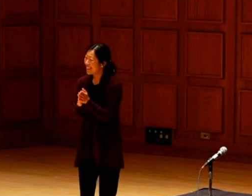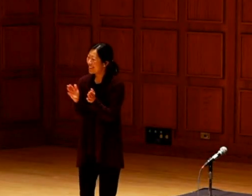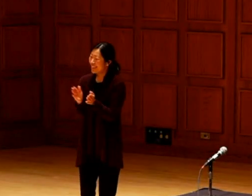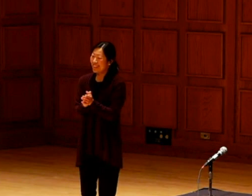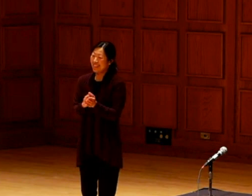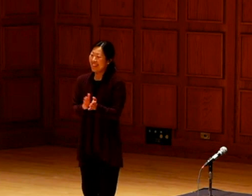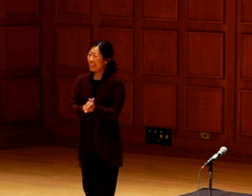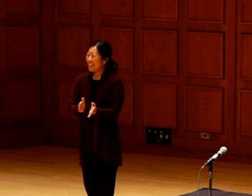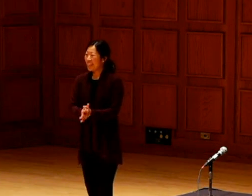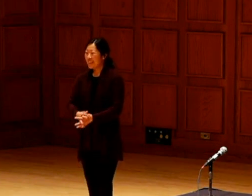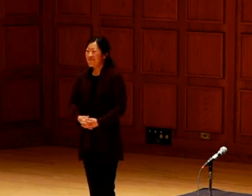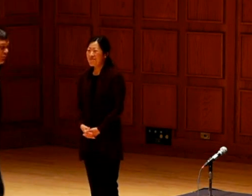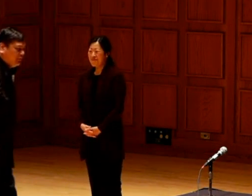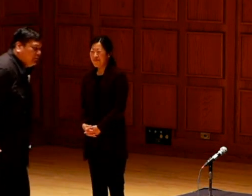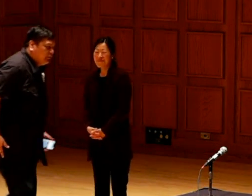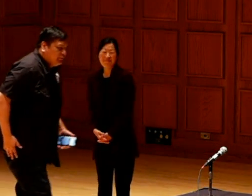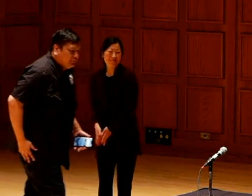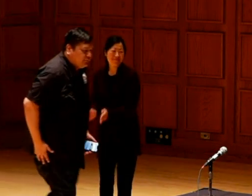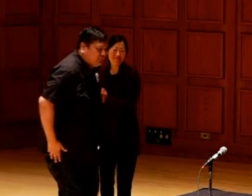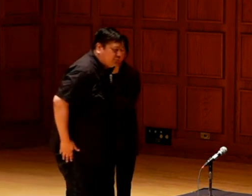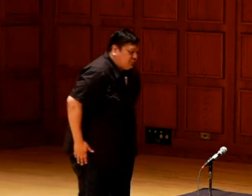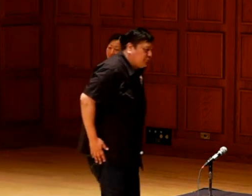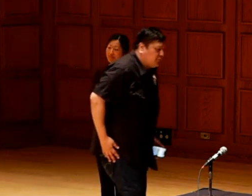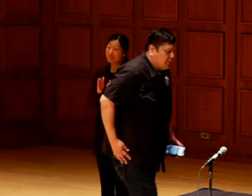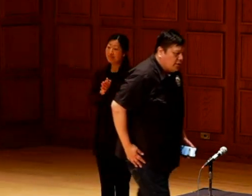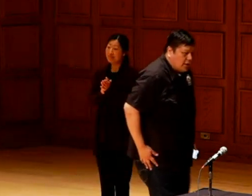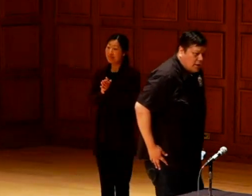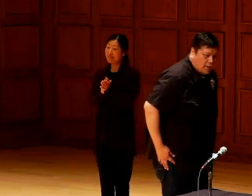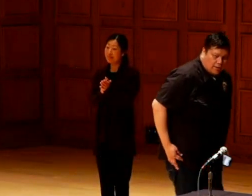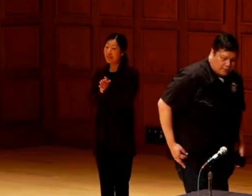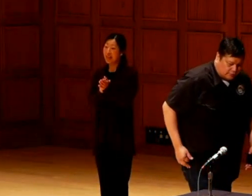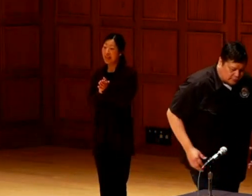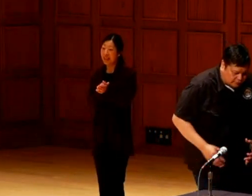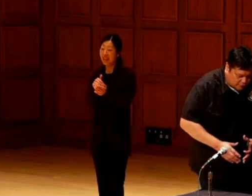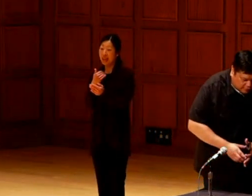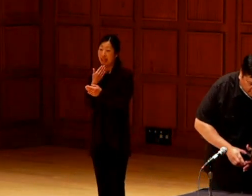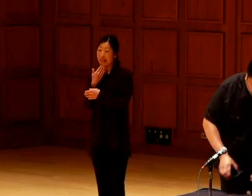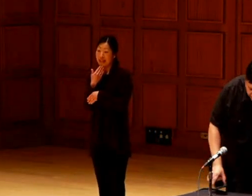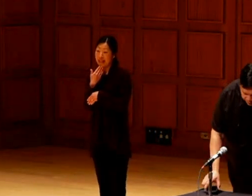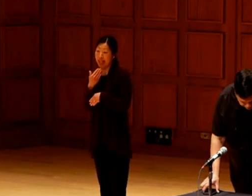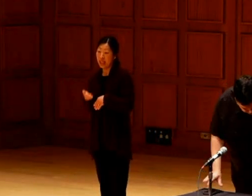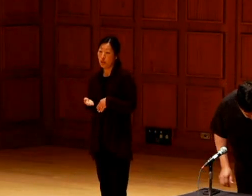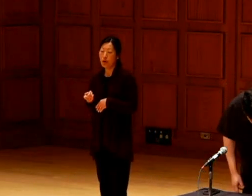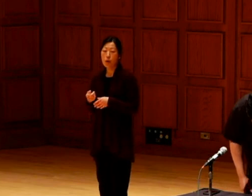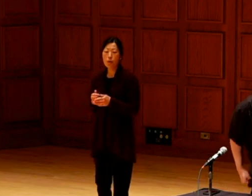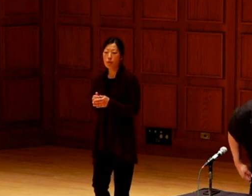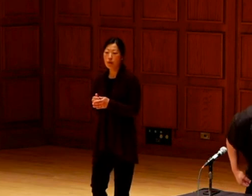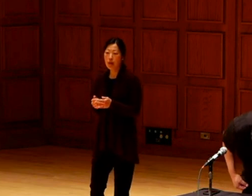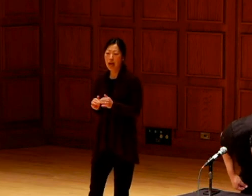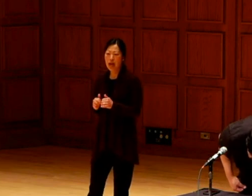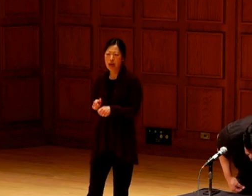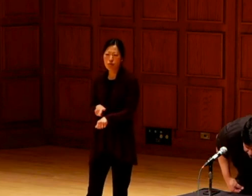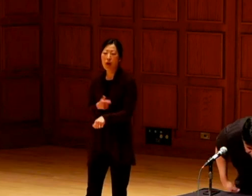(speaking native tongue)